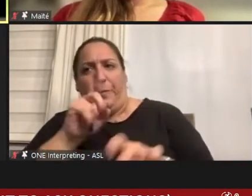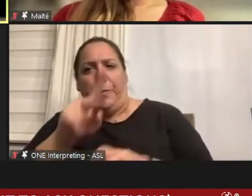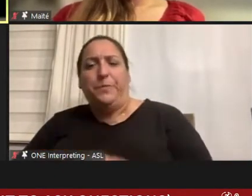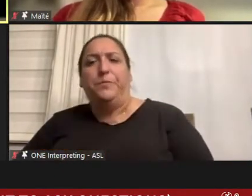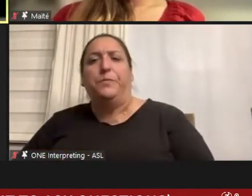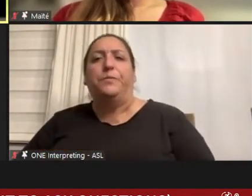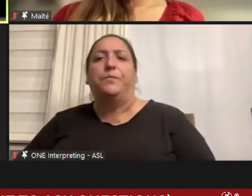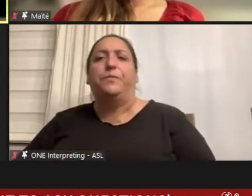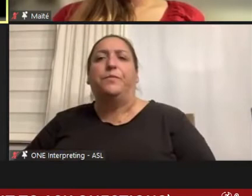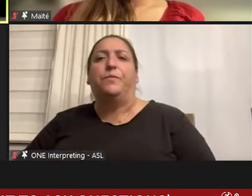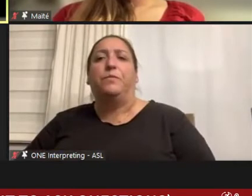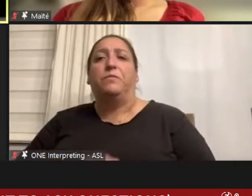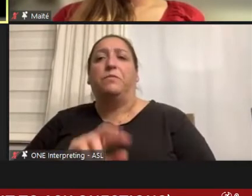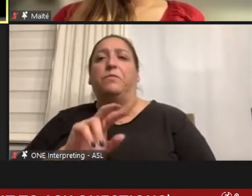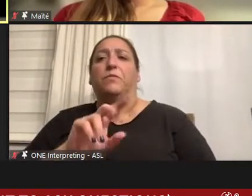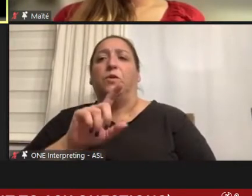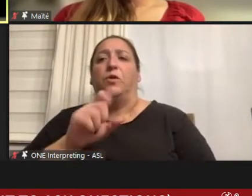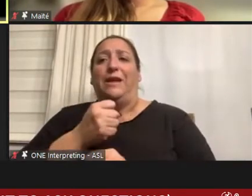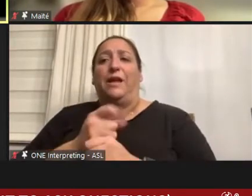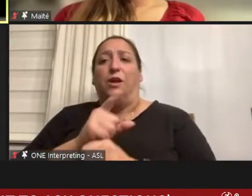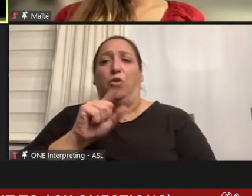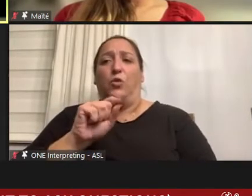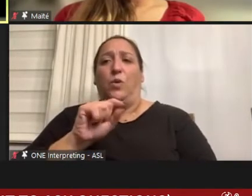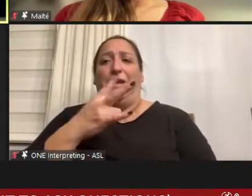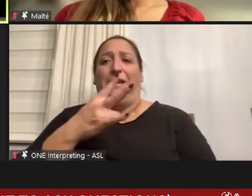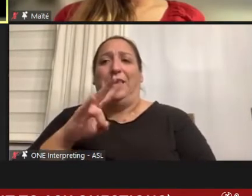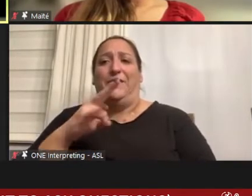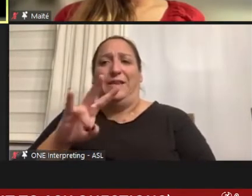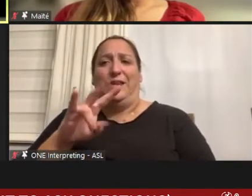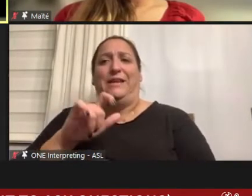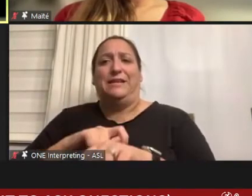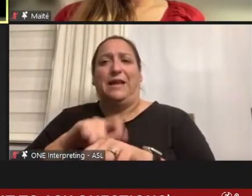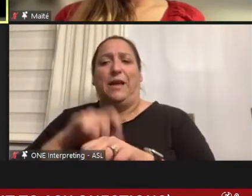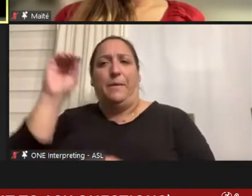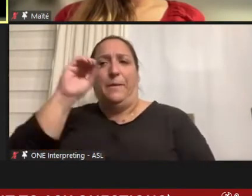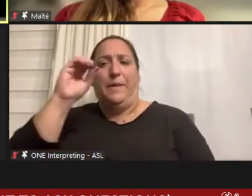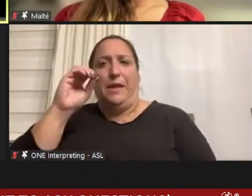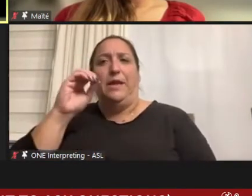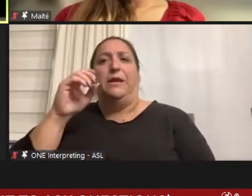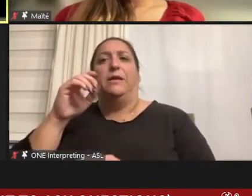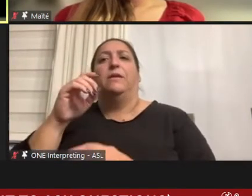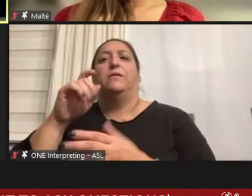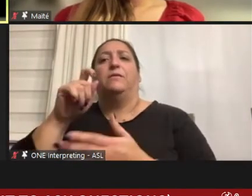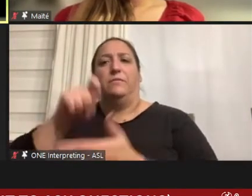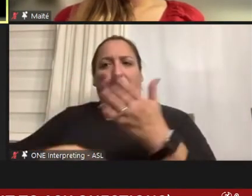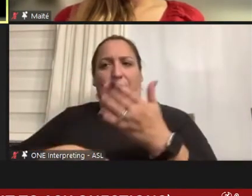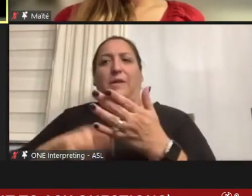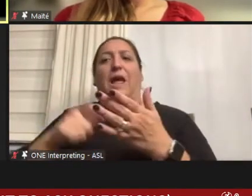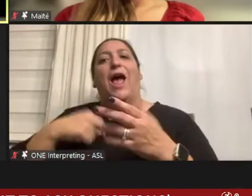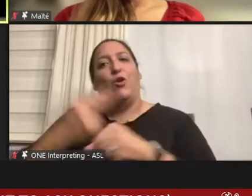2017 New York Times opinion piece,''I use a wheelchair, and yes, I am your doctor,'' you